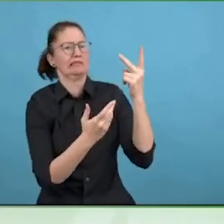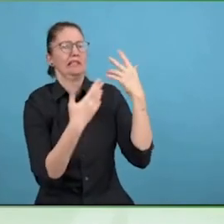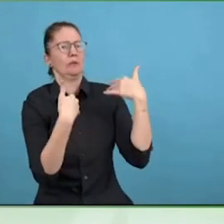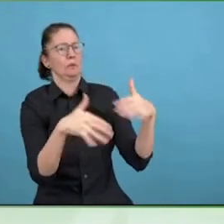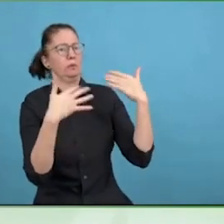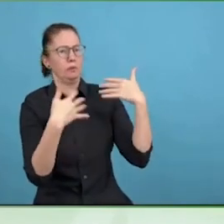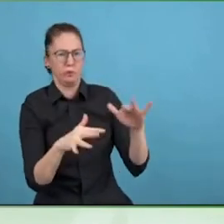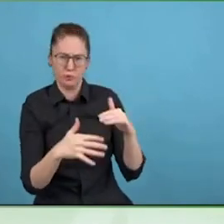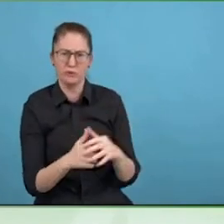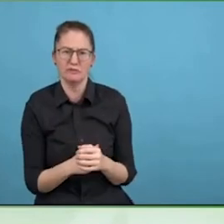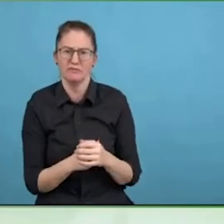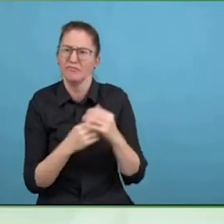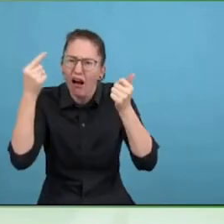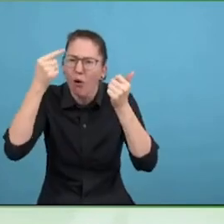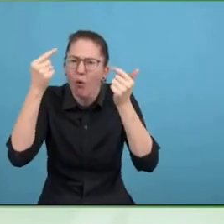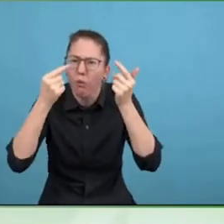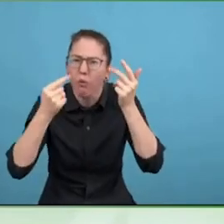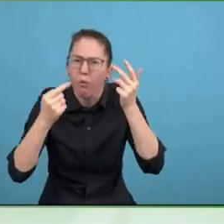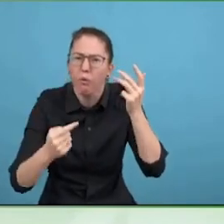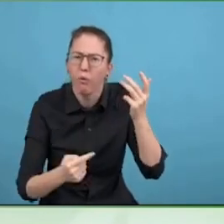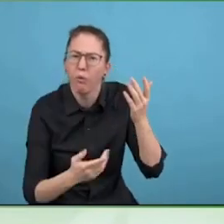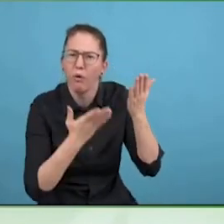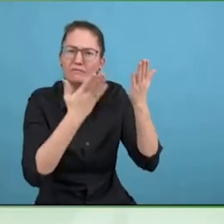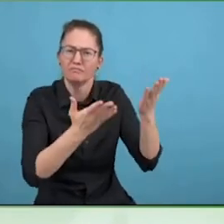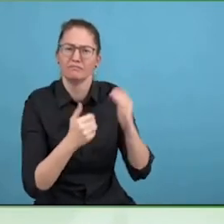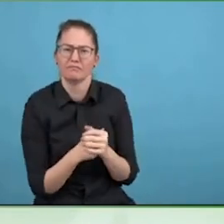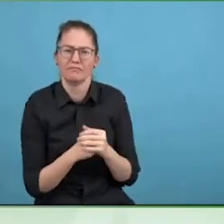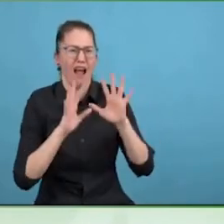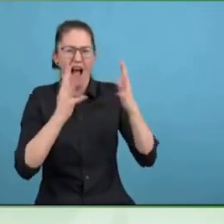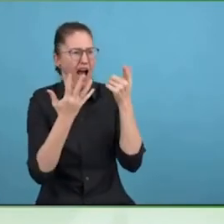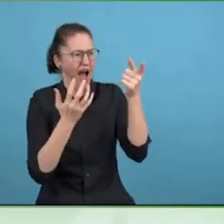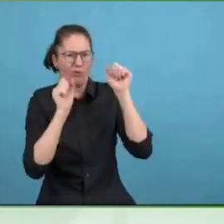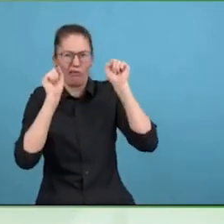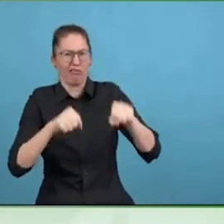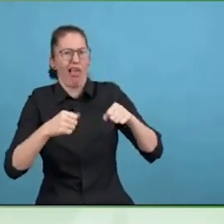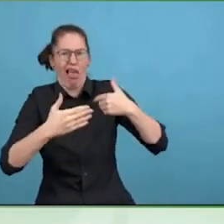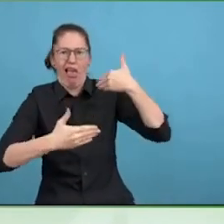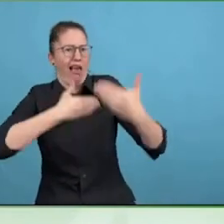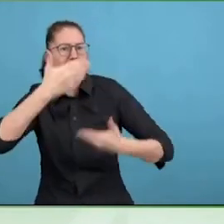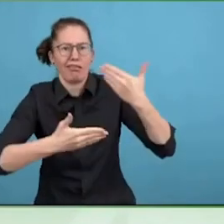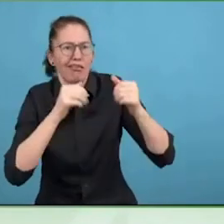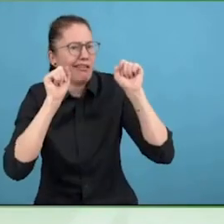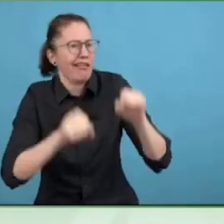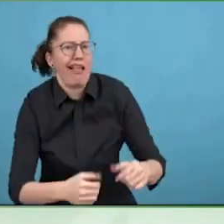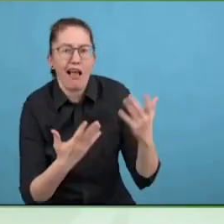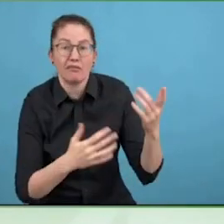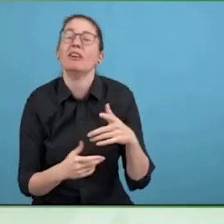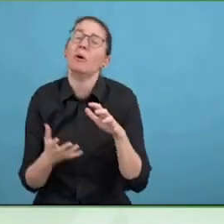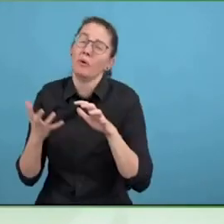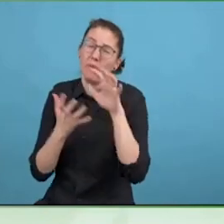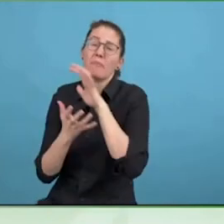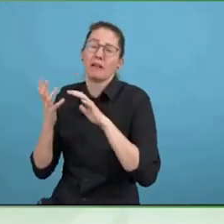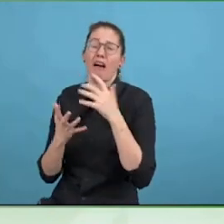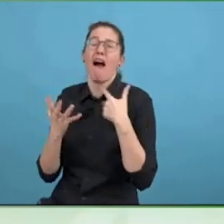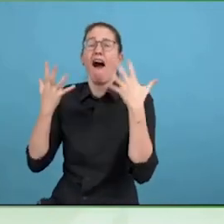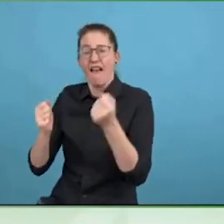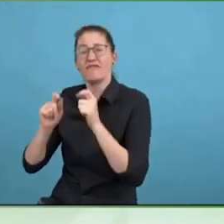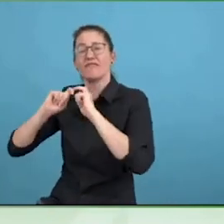Then we have a global to local approach. I am very lucky to have some extremely talented help running the